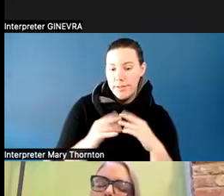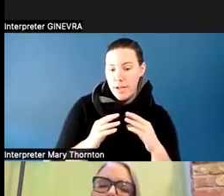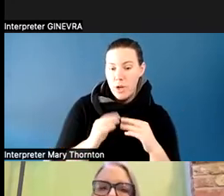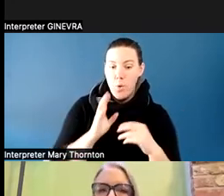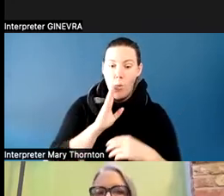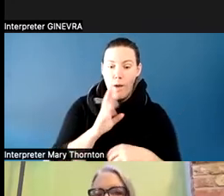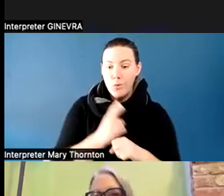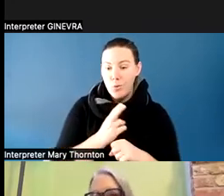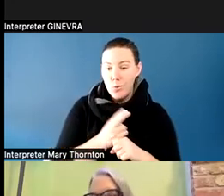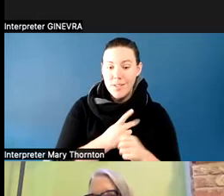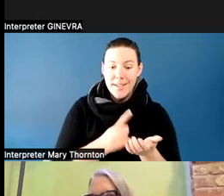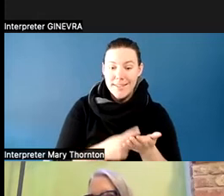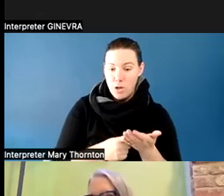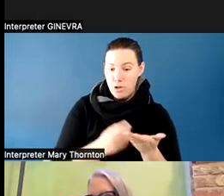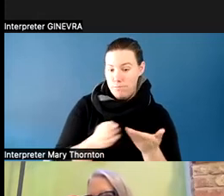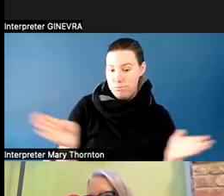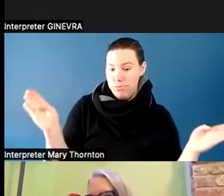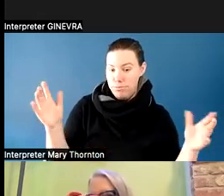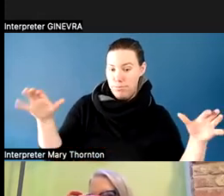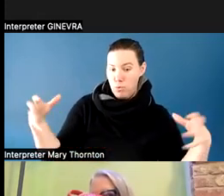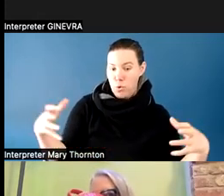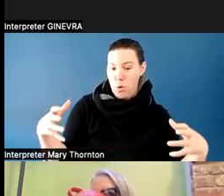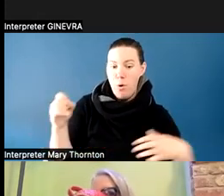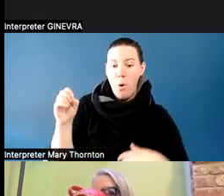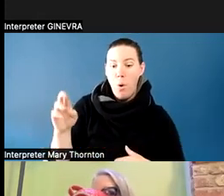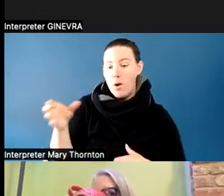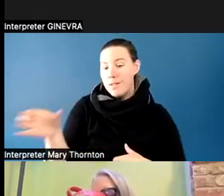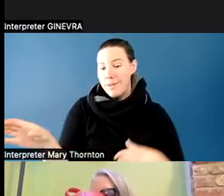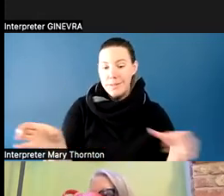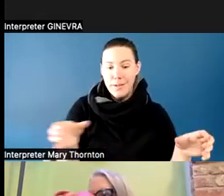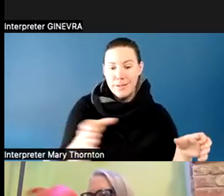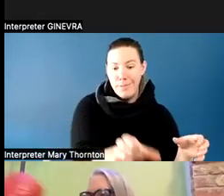We like to use a lot of visuals, videos. Marisa and Sara on Wednesday, talked